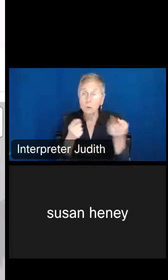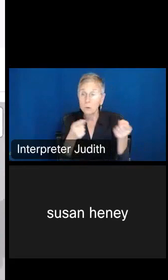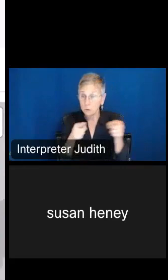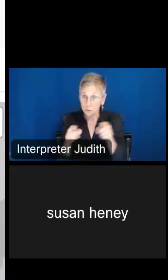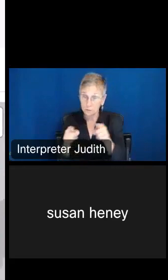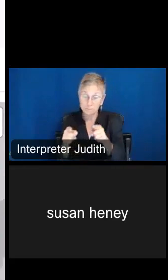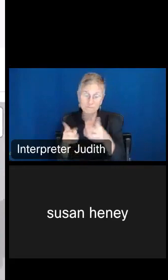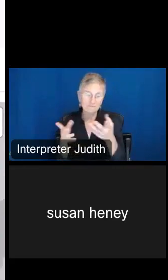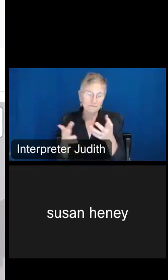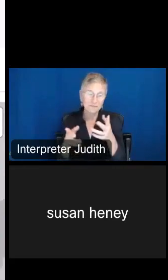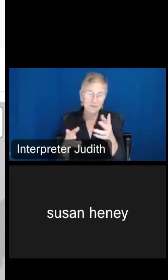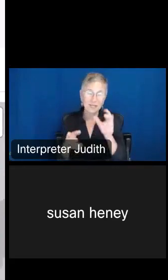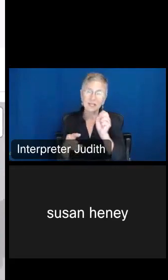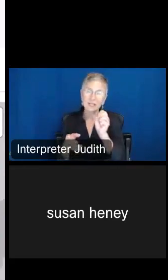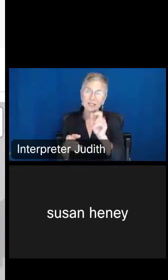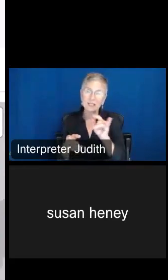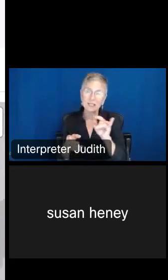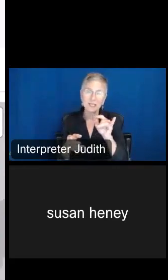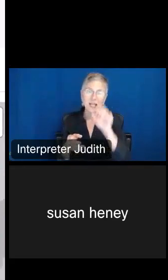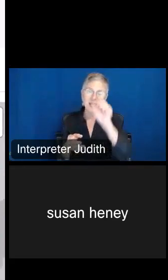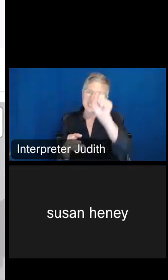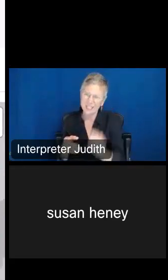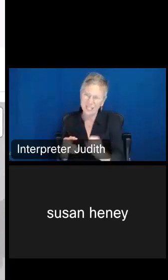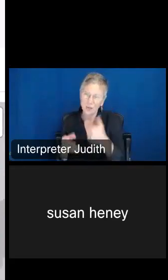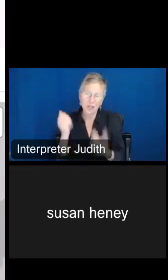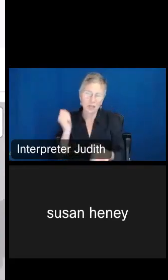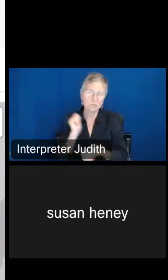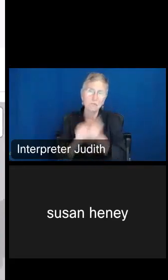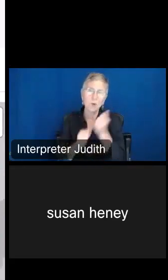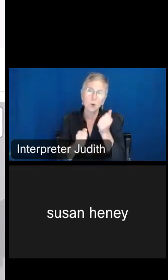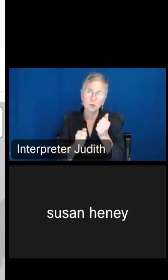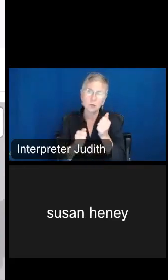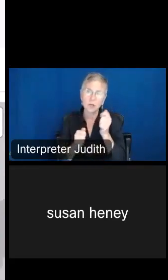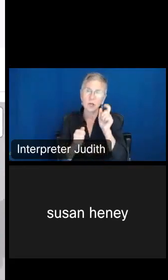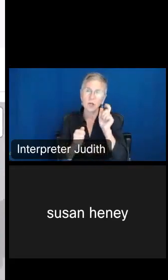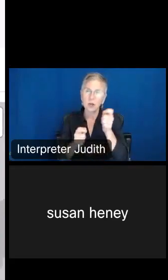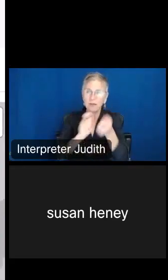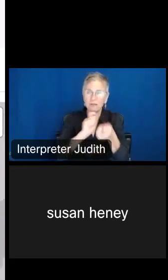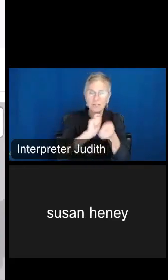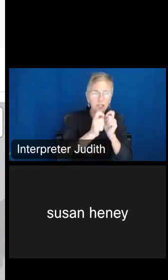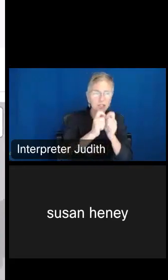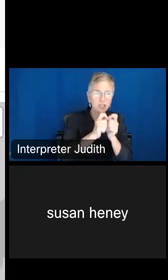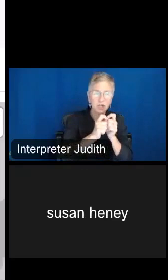South has the largest number. You would have to change your variable here as well, so again,